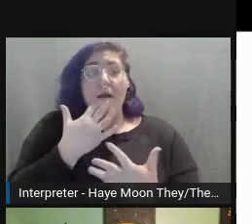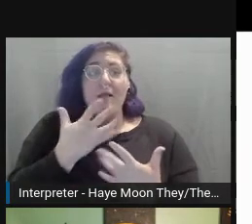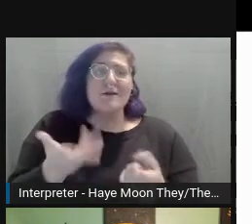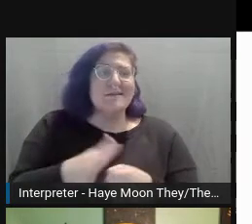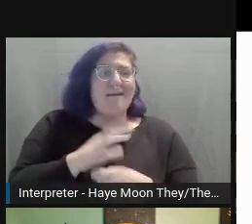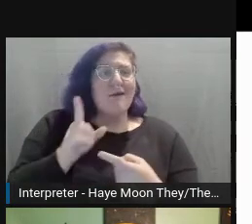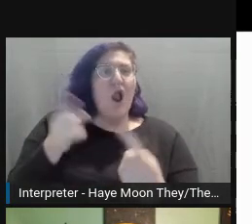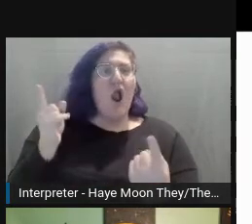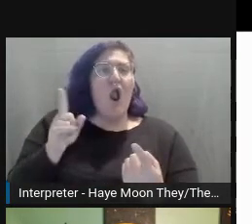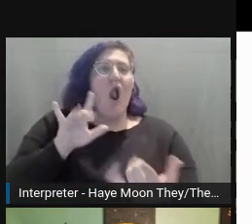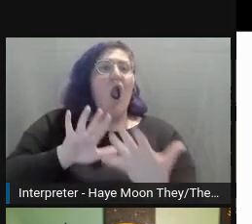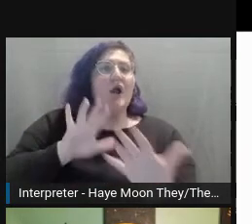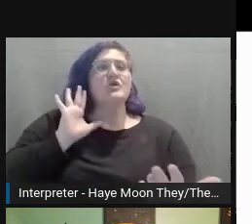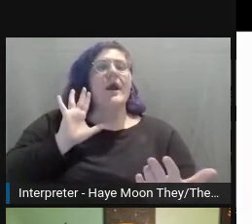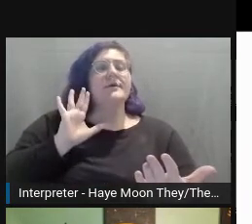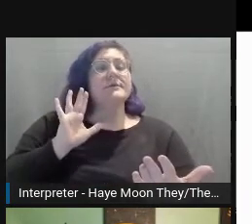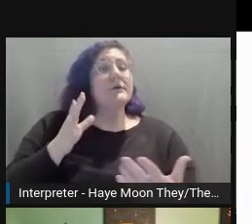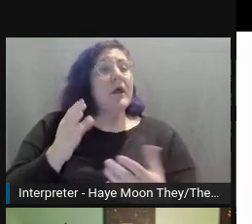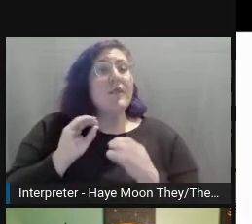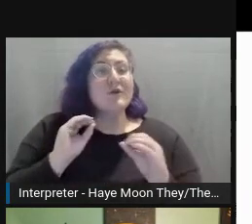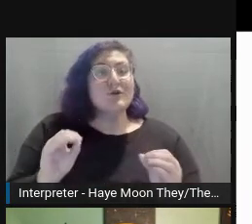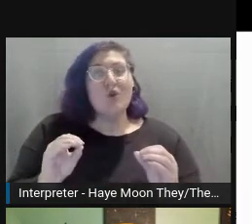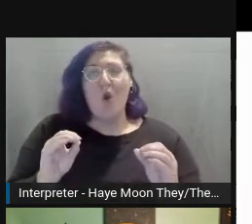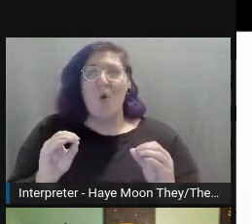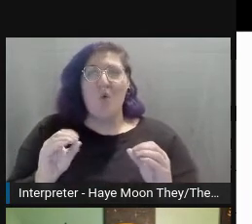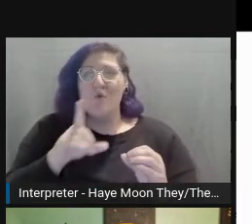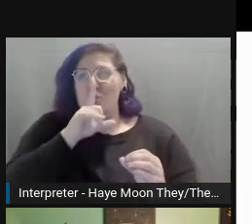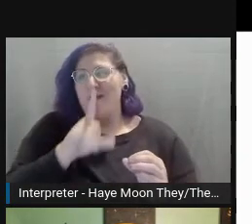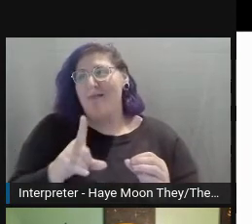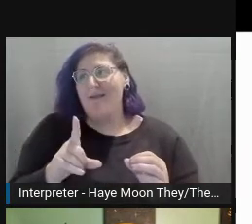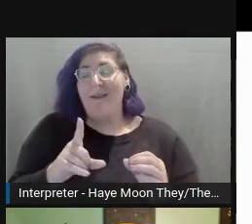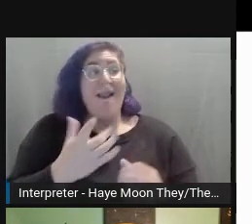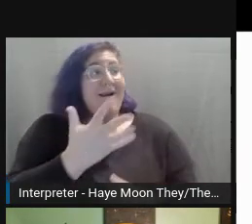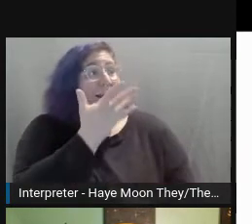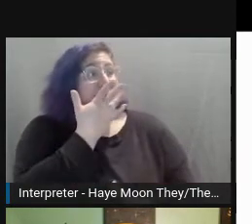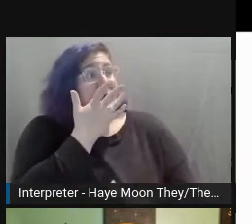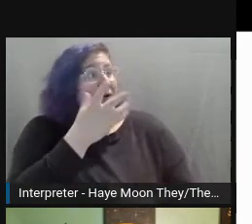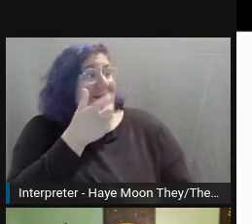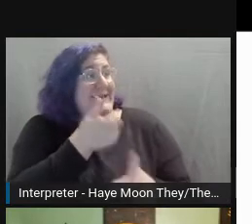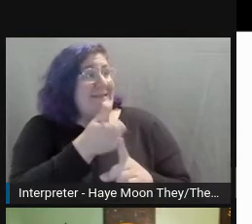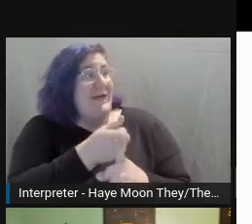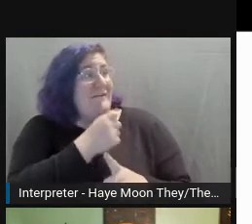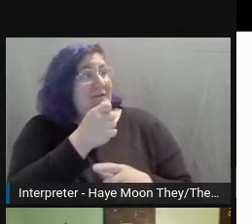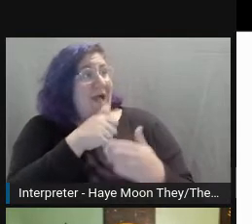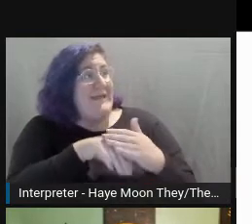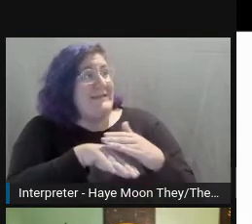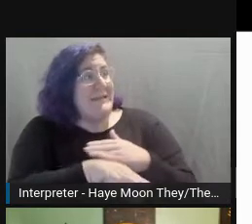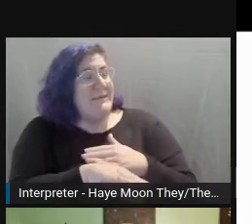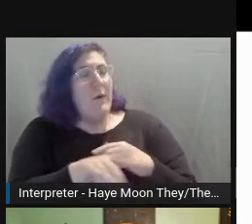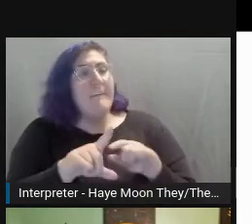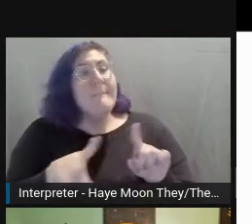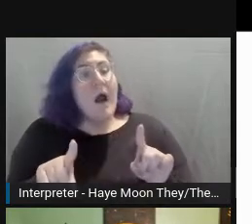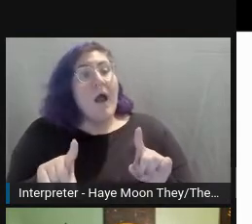There's no such thing as an inaccessible color but you do have inaccessible color combinations.